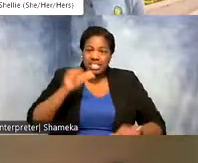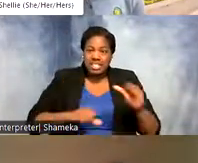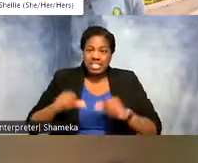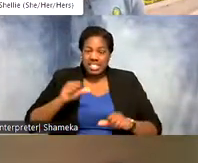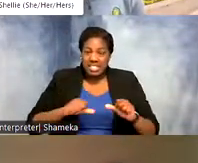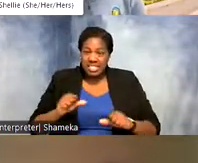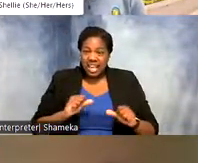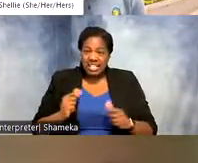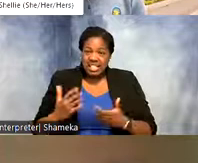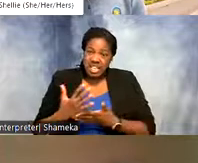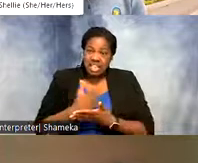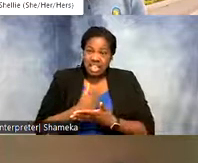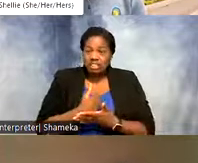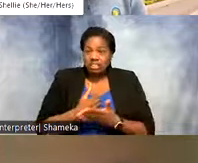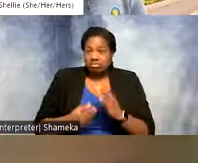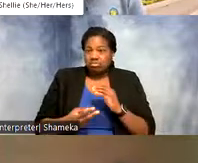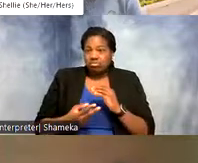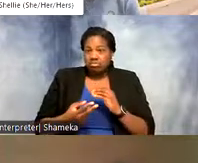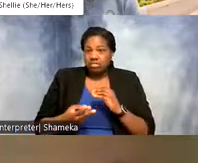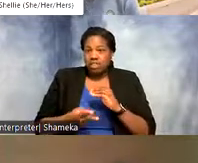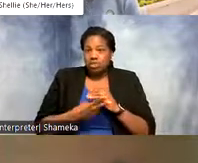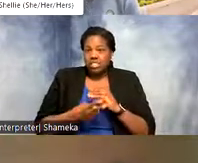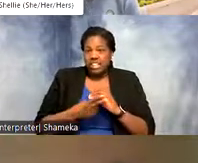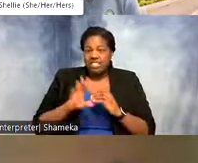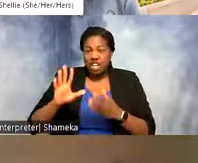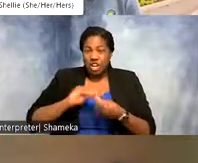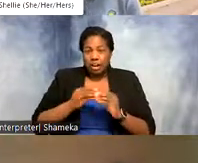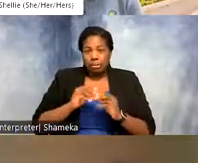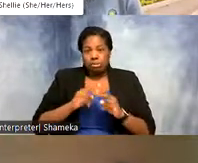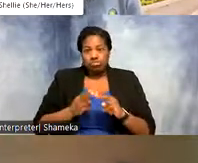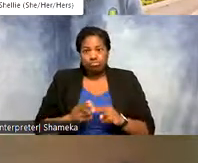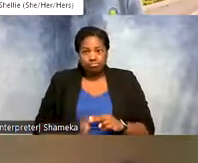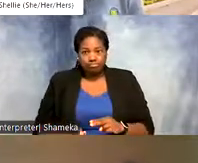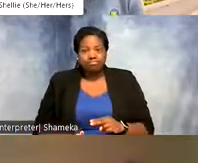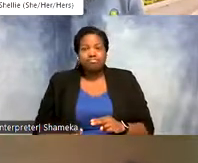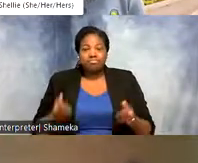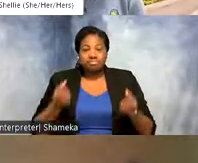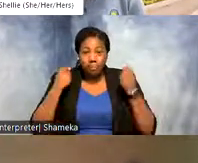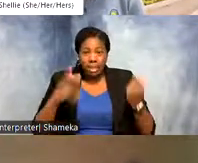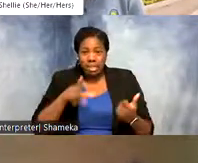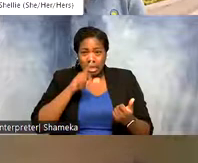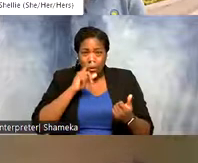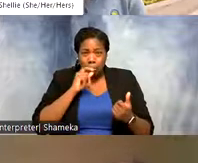help save shorebirds because their populations are declining. So many shorebird populations have gone